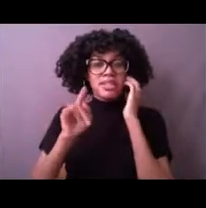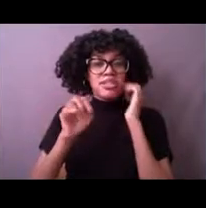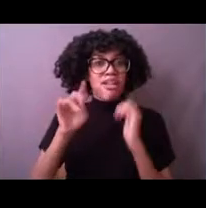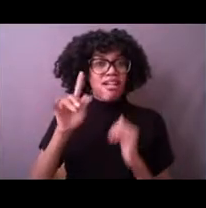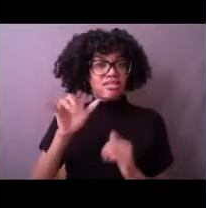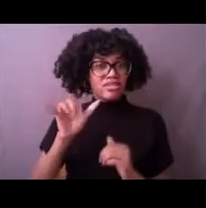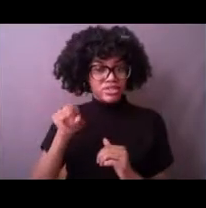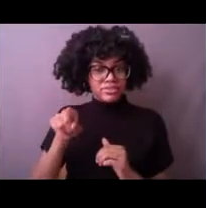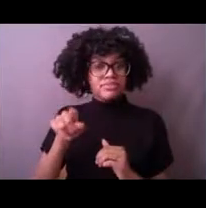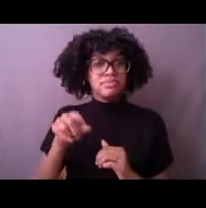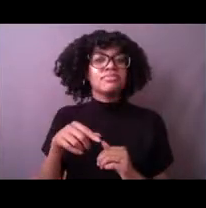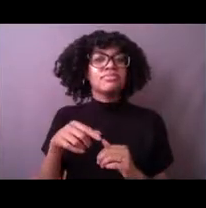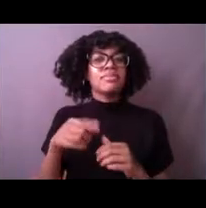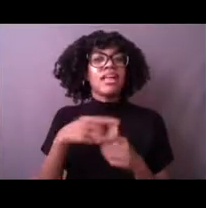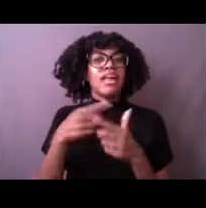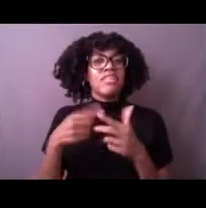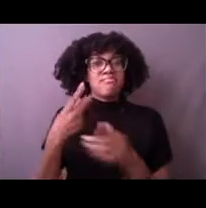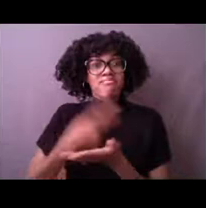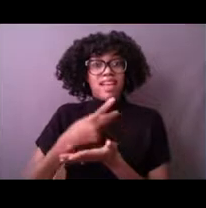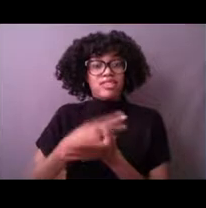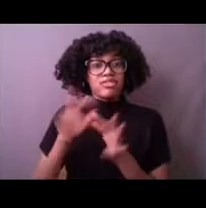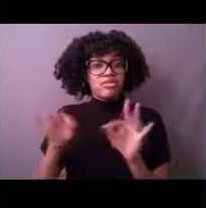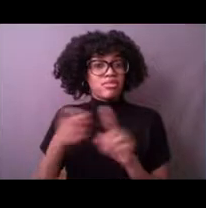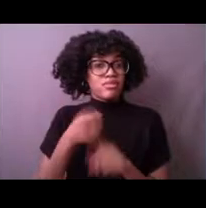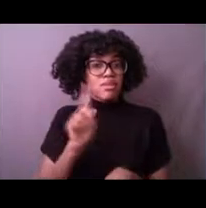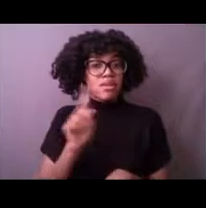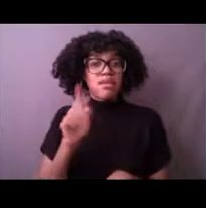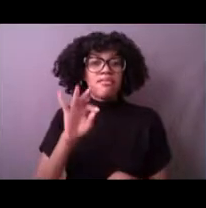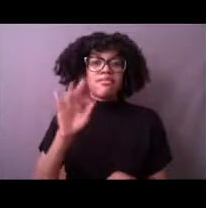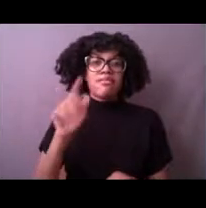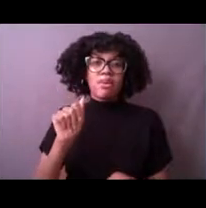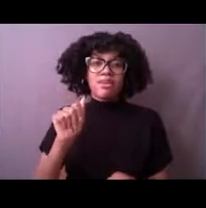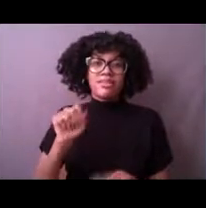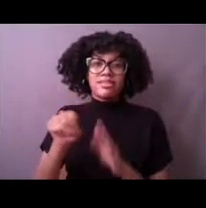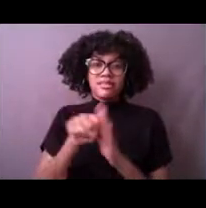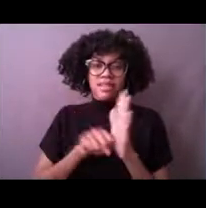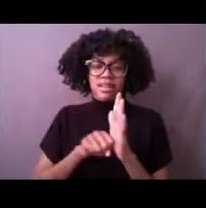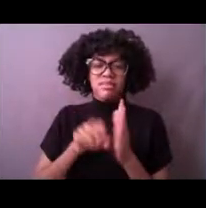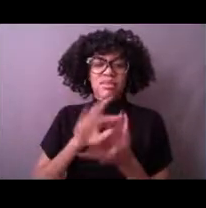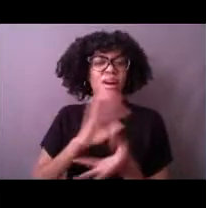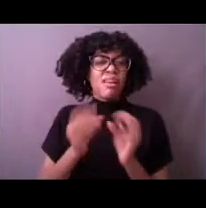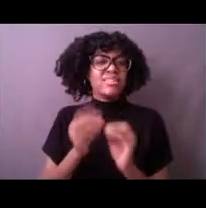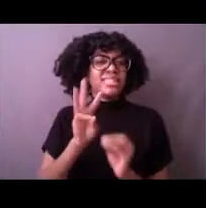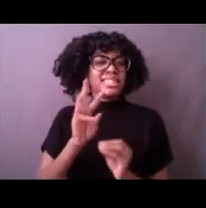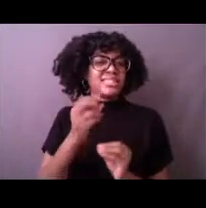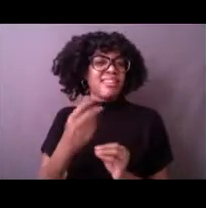took about six and a half years. Once I graduated from Florida State,